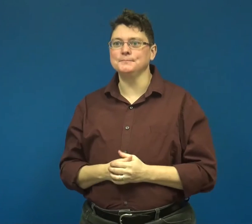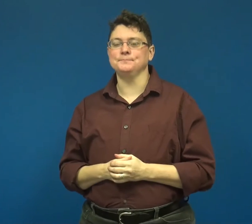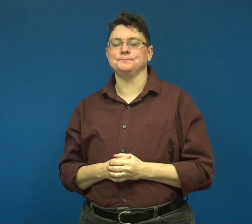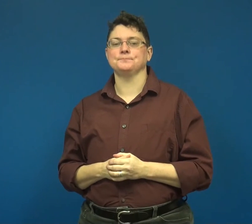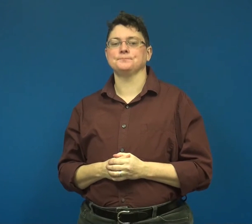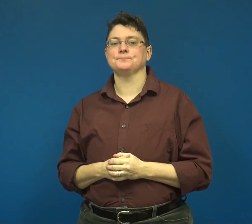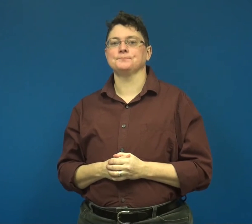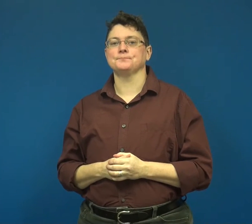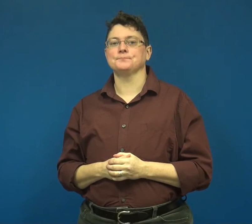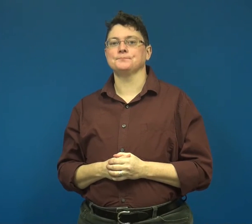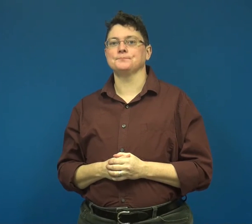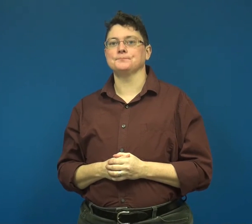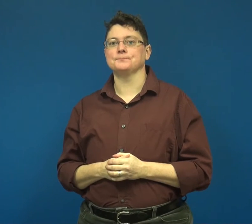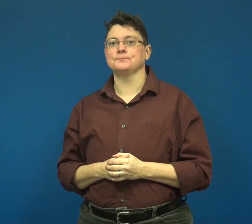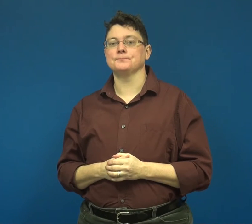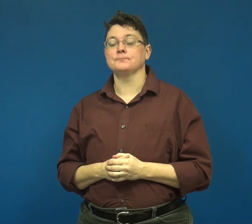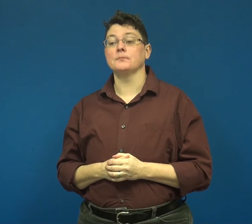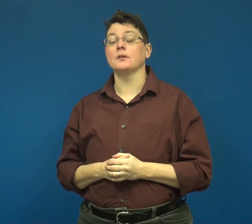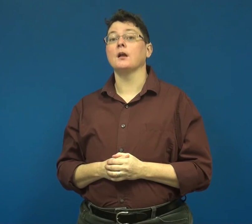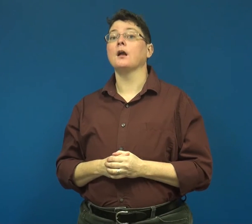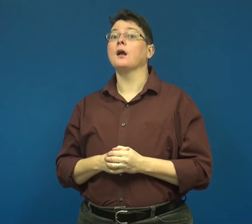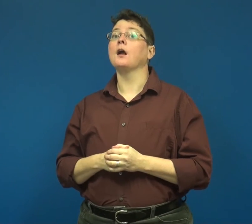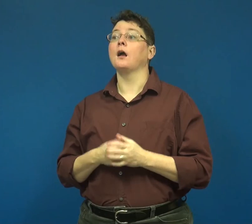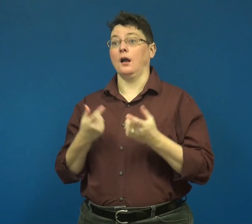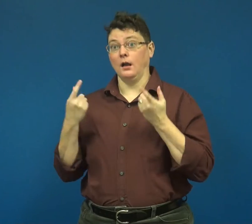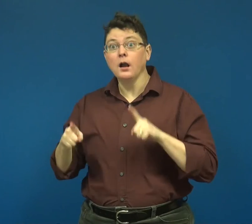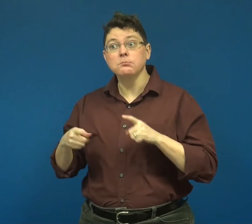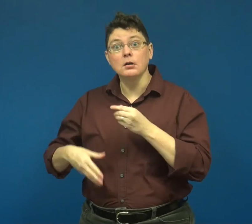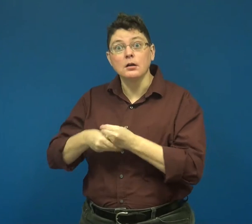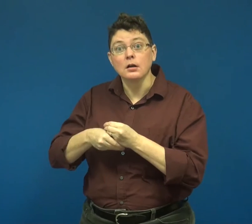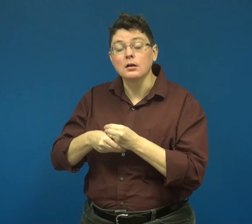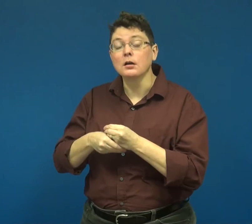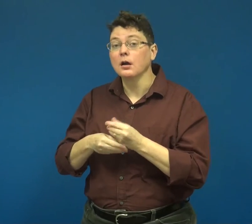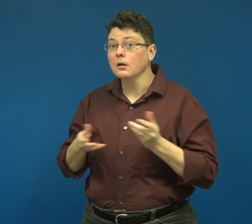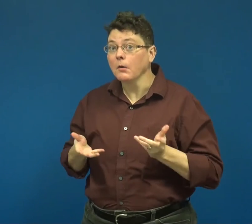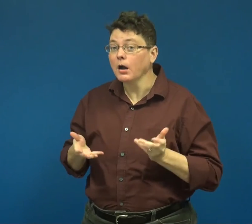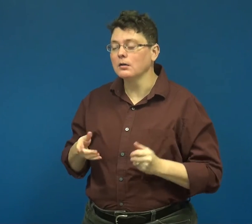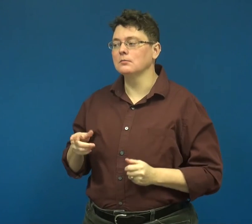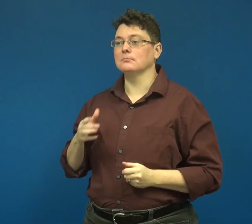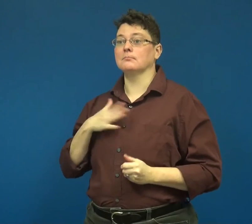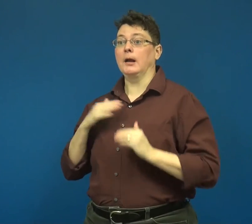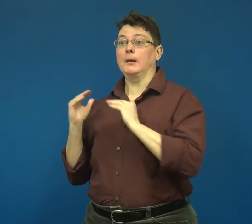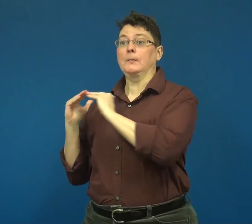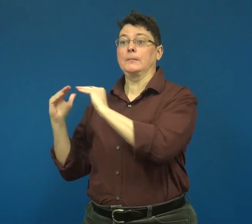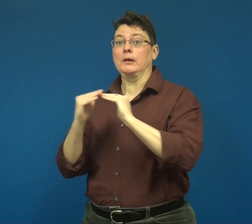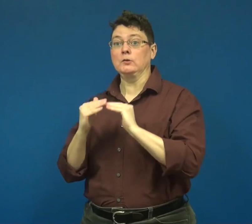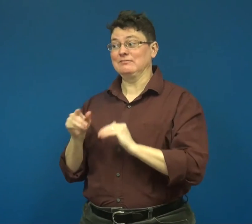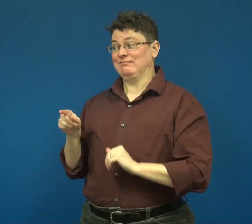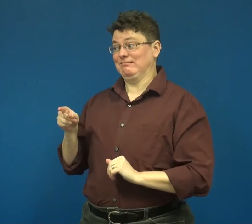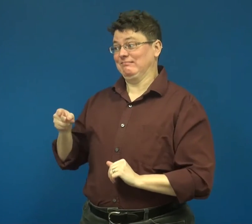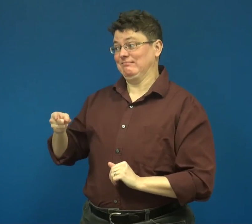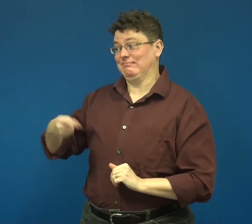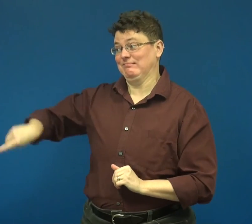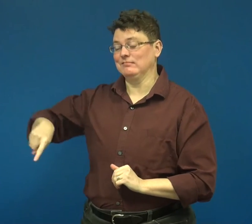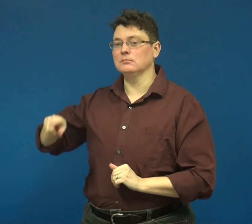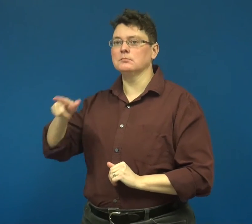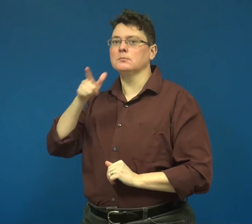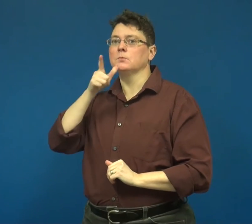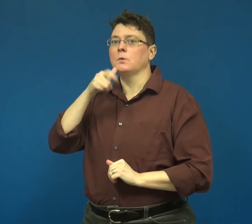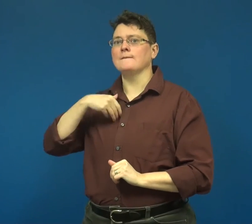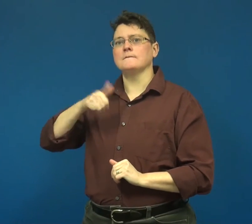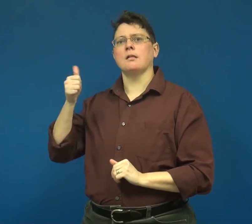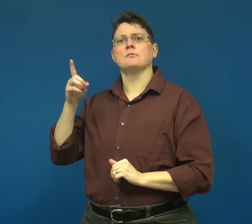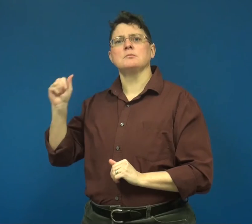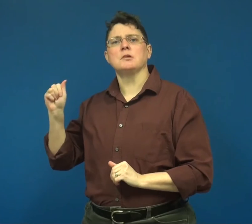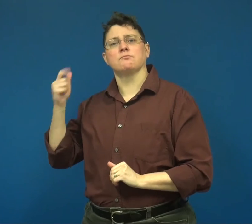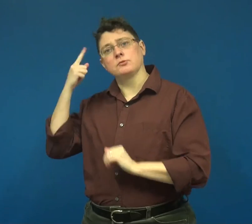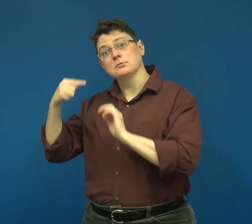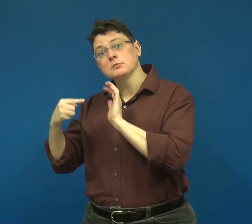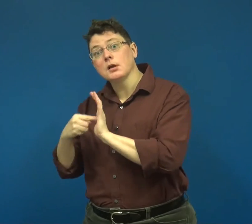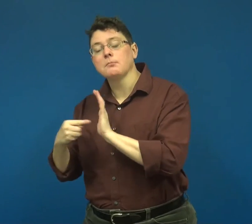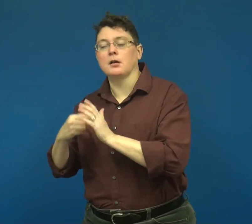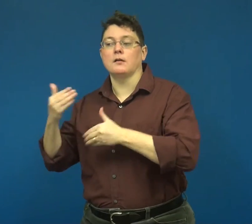In addition, my peers who have information processing disability